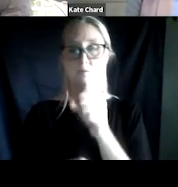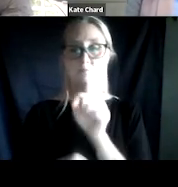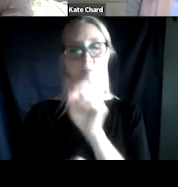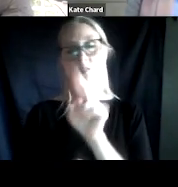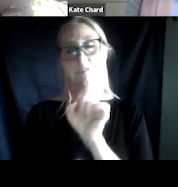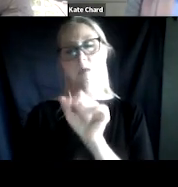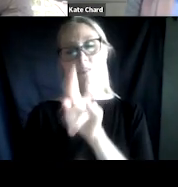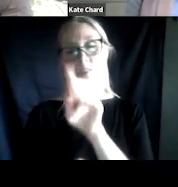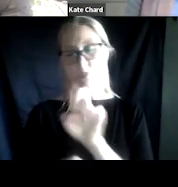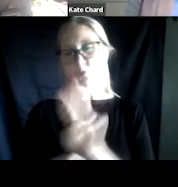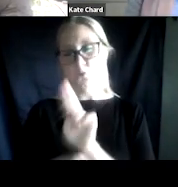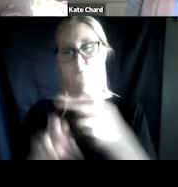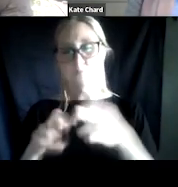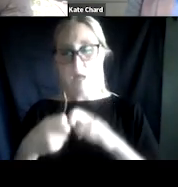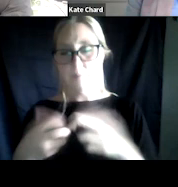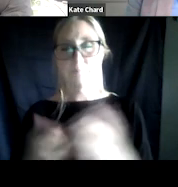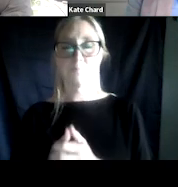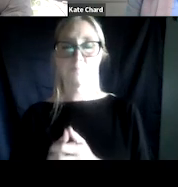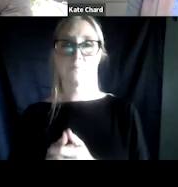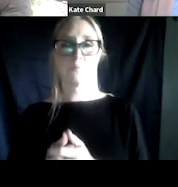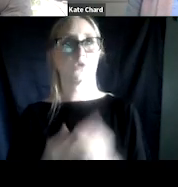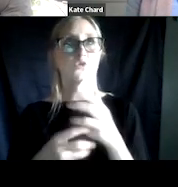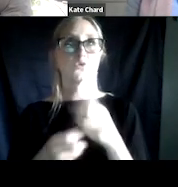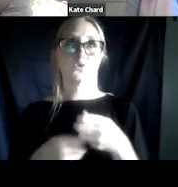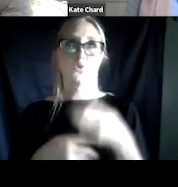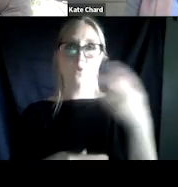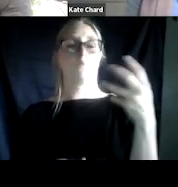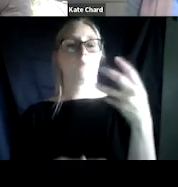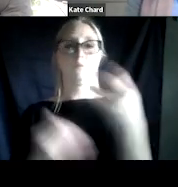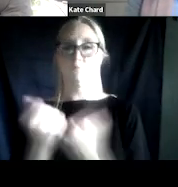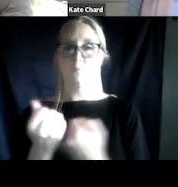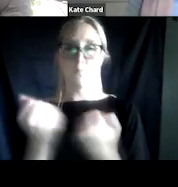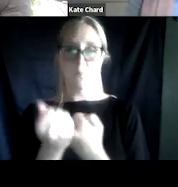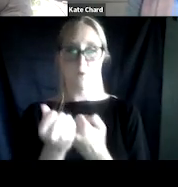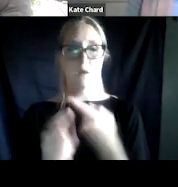There are a ton of measures that are now supported by lots and lots of mental health guidelines,